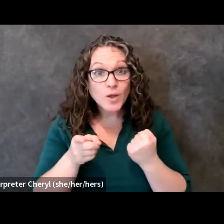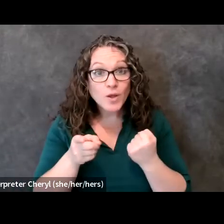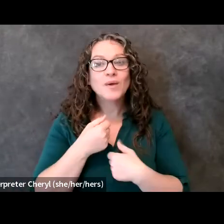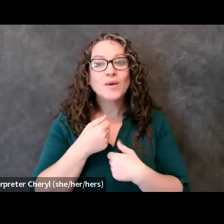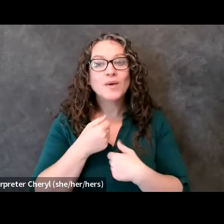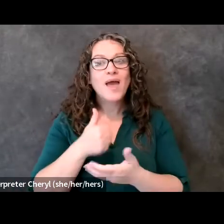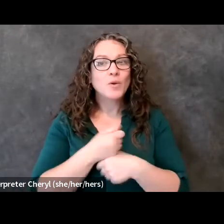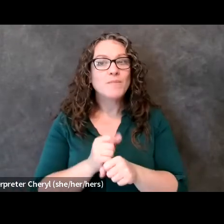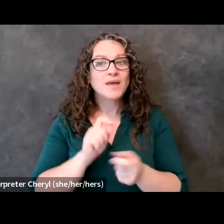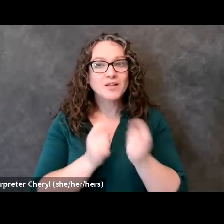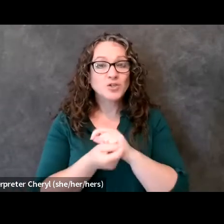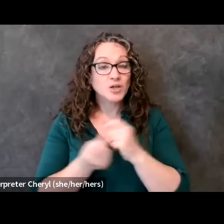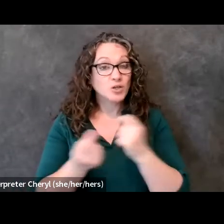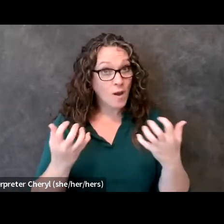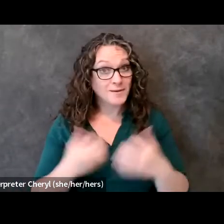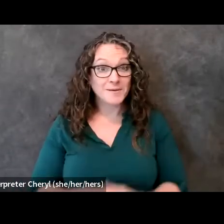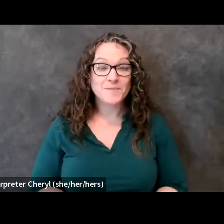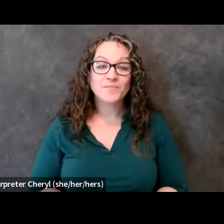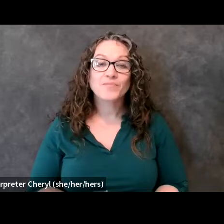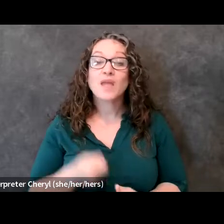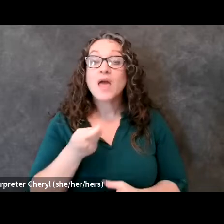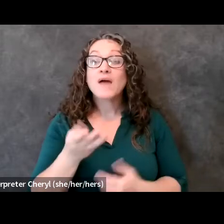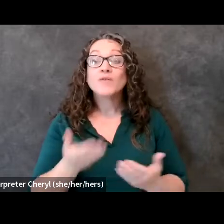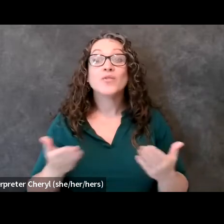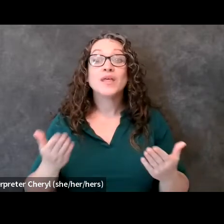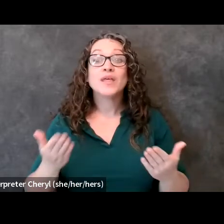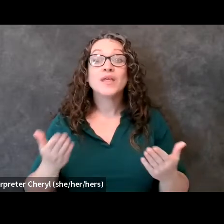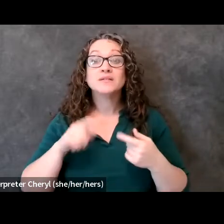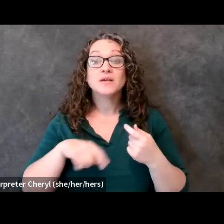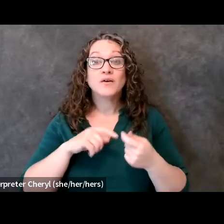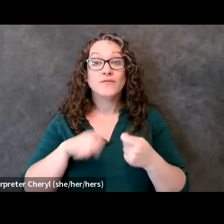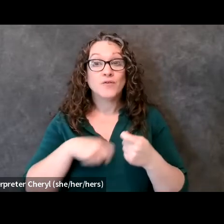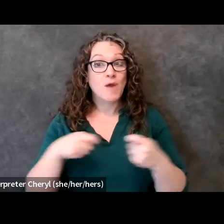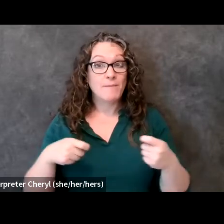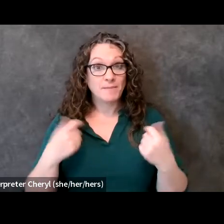you want to make so a couple things i want to do as we wrap up today um i'd like to thank our